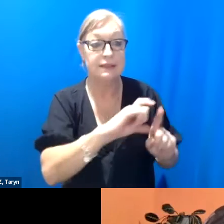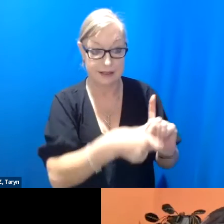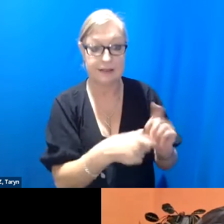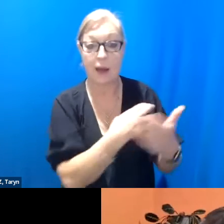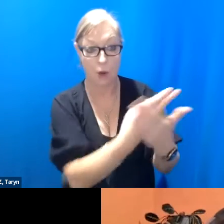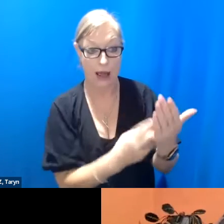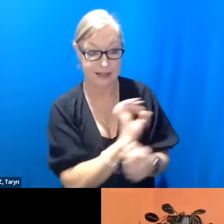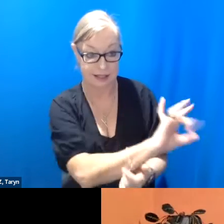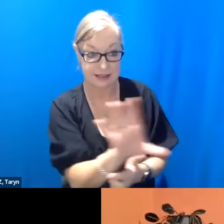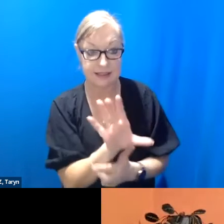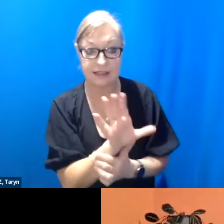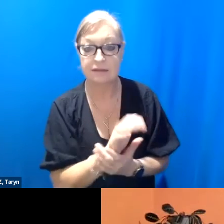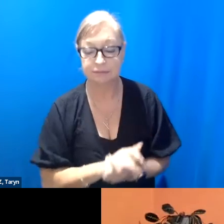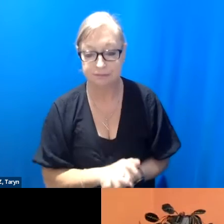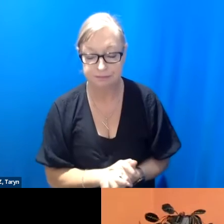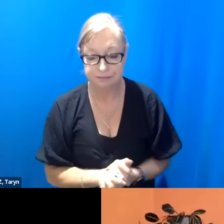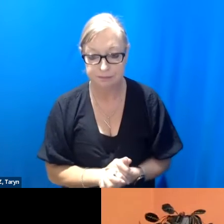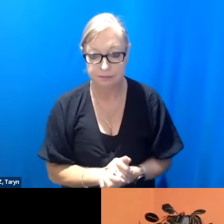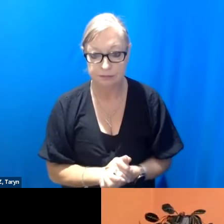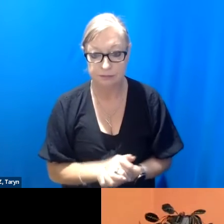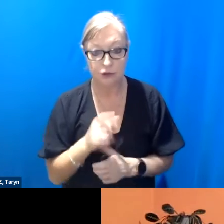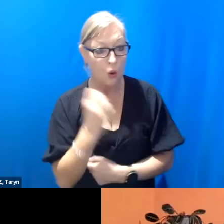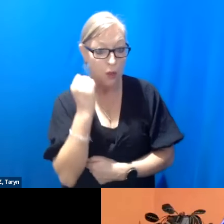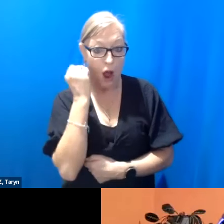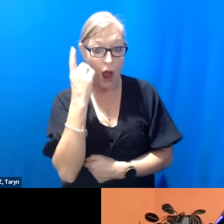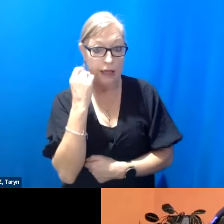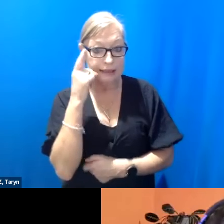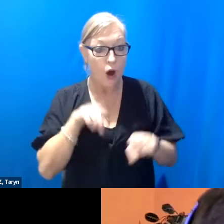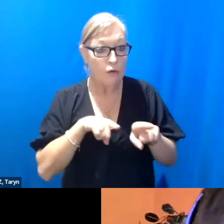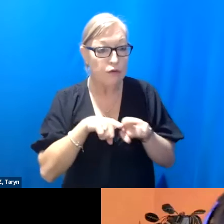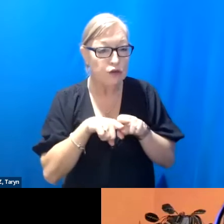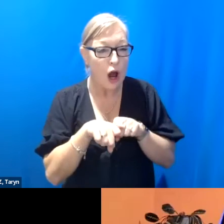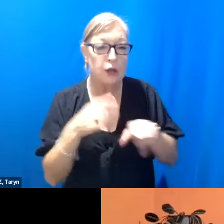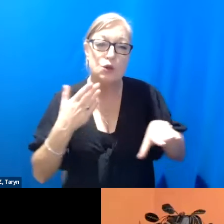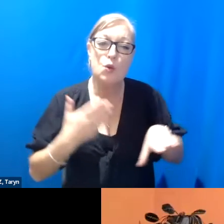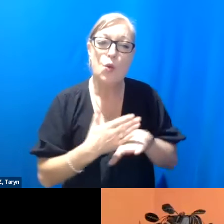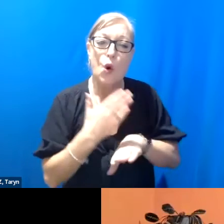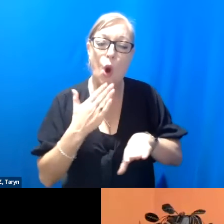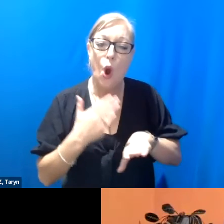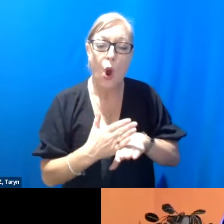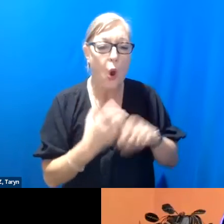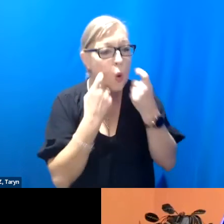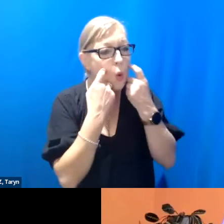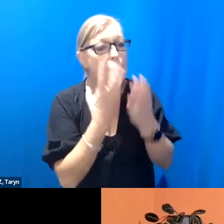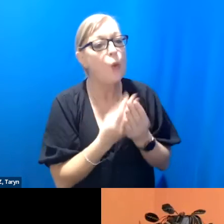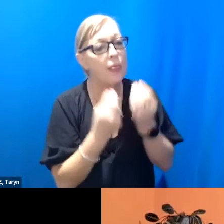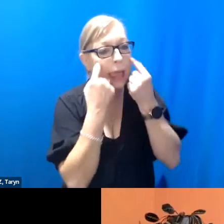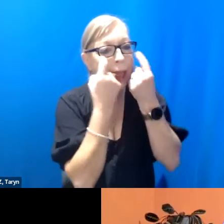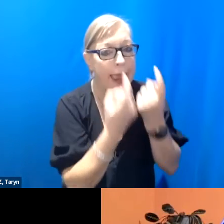And so this idea of trying to work with care is also very tied to taking time.